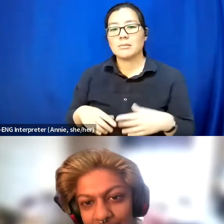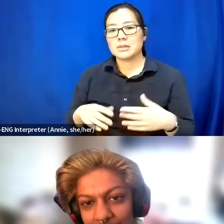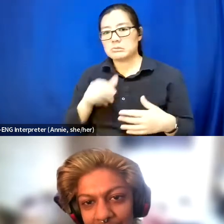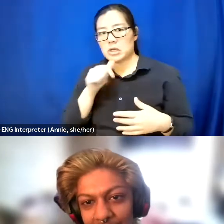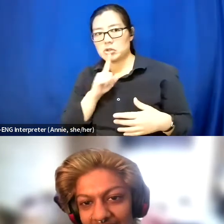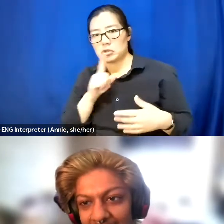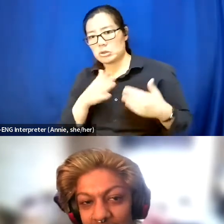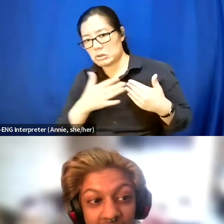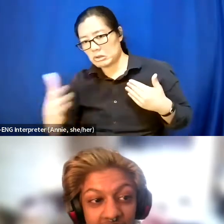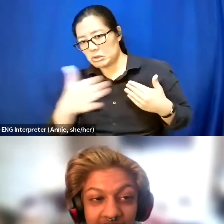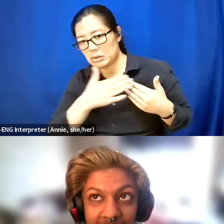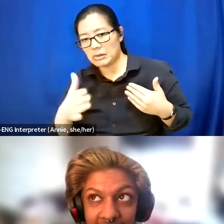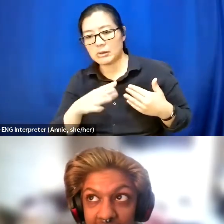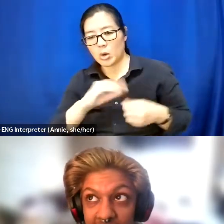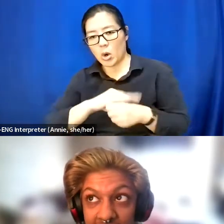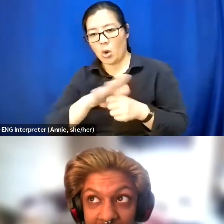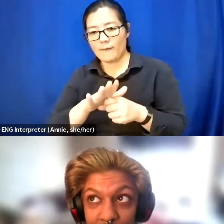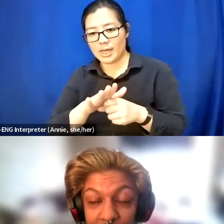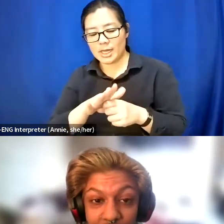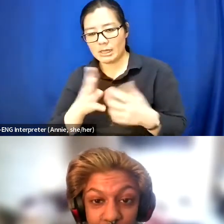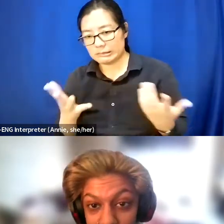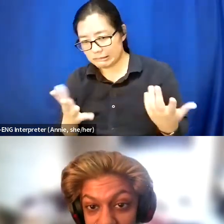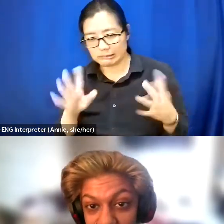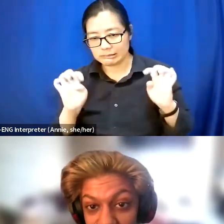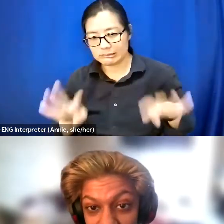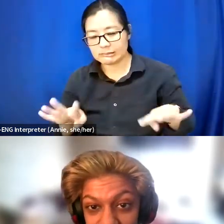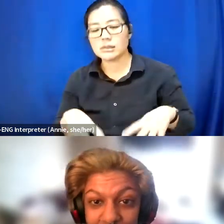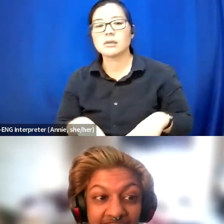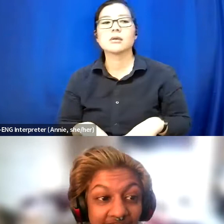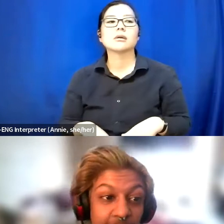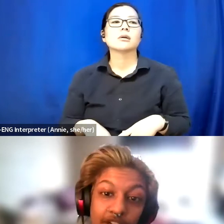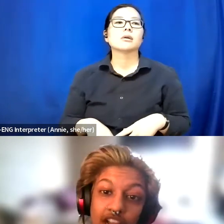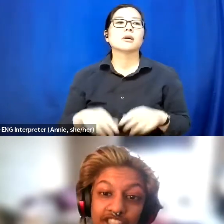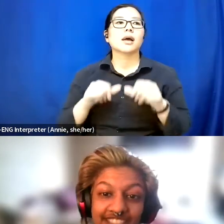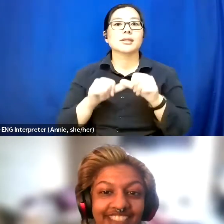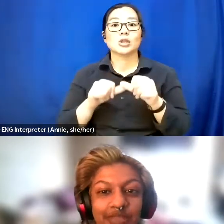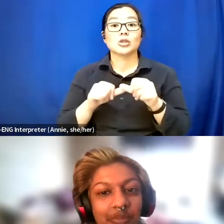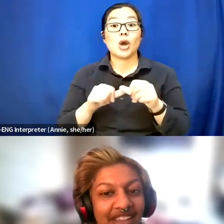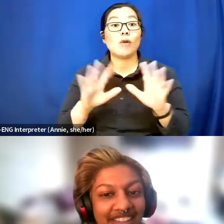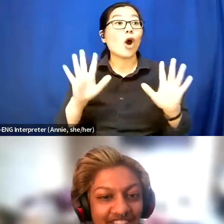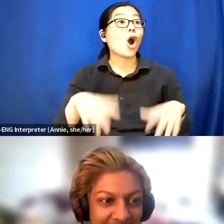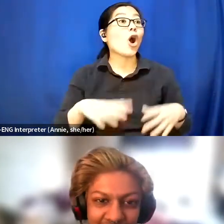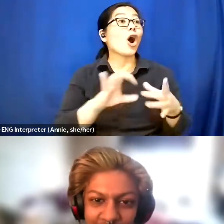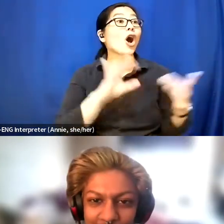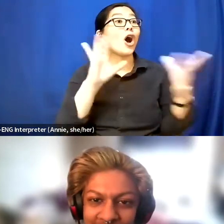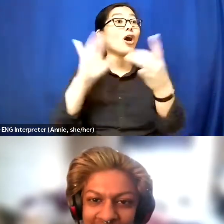in Toronto, and the continual dropping of safety precautions by government officials.